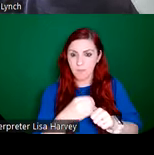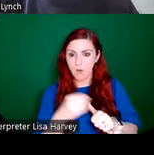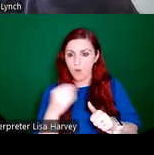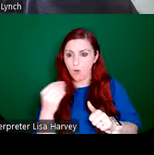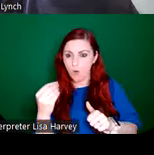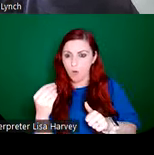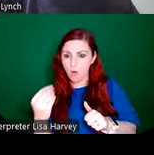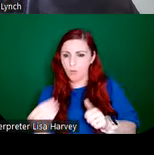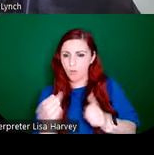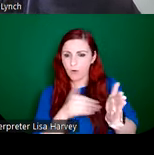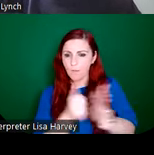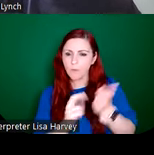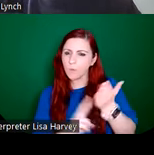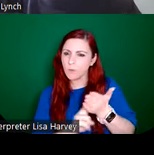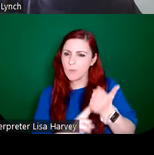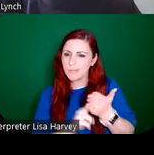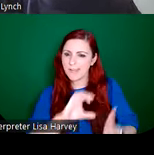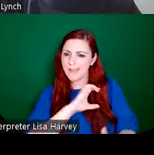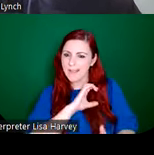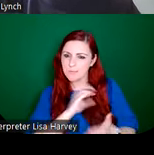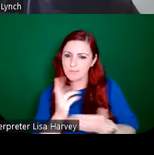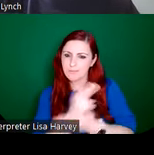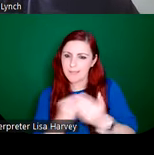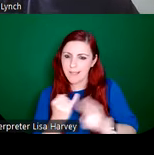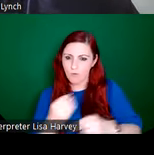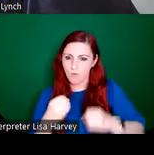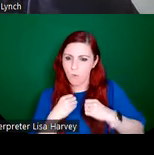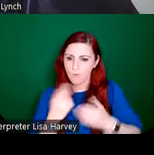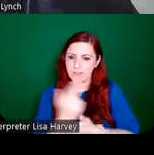ornament in their designs, and even foreign firms were, you know, they Mayers of